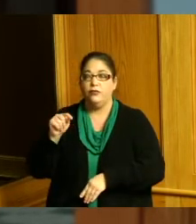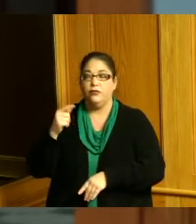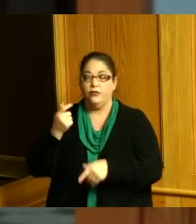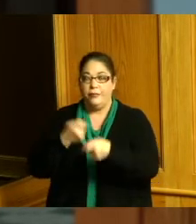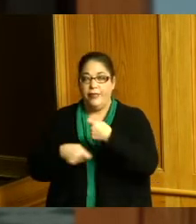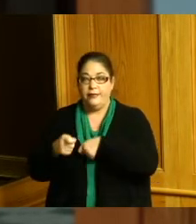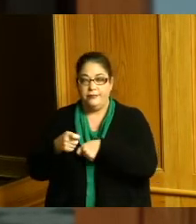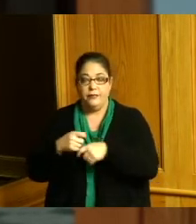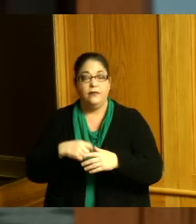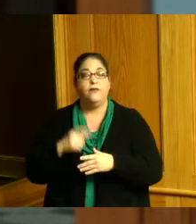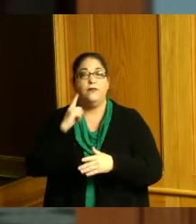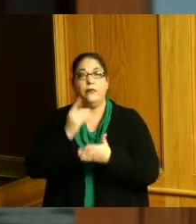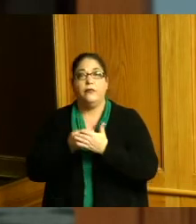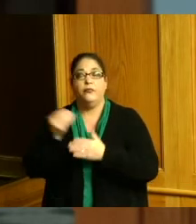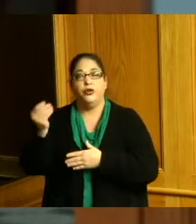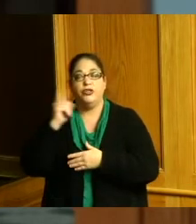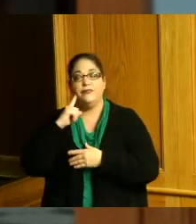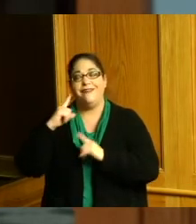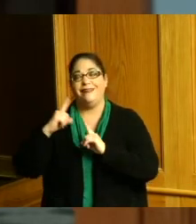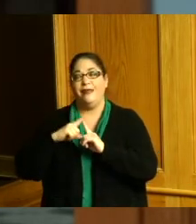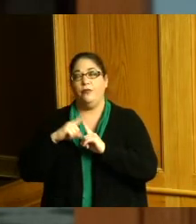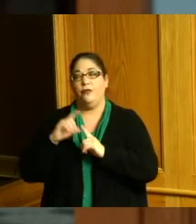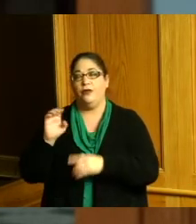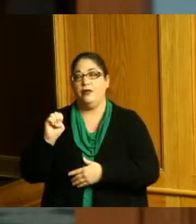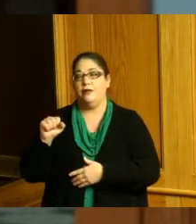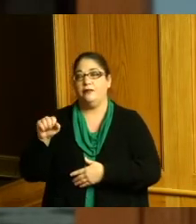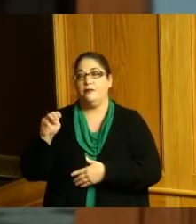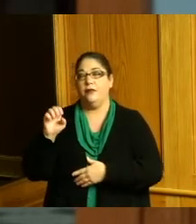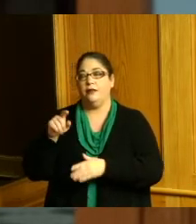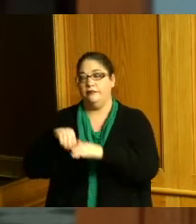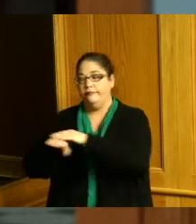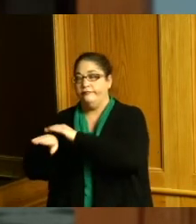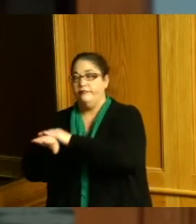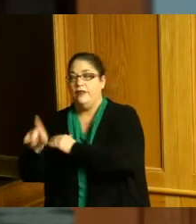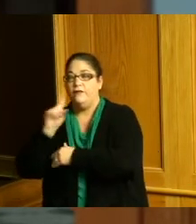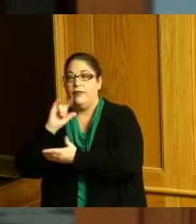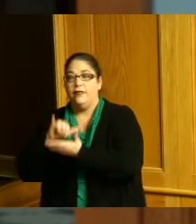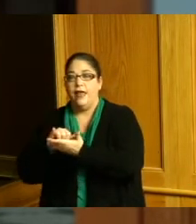for the purchase of a temporary easement 700 again out of permissive auto funds